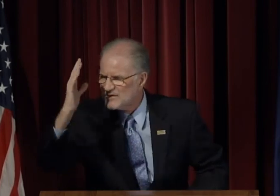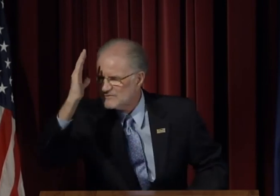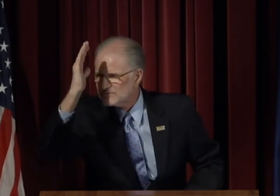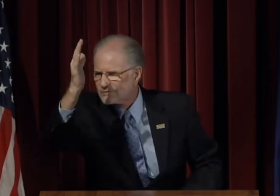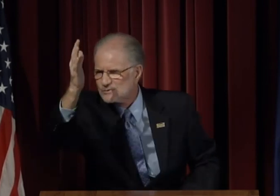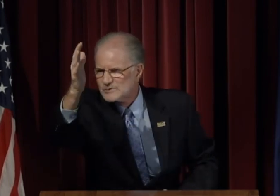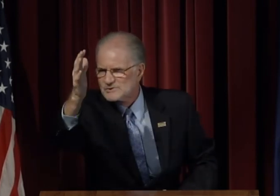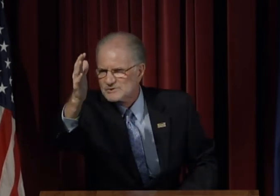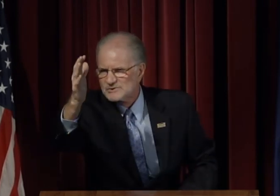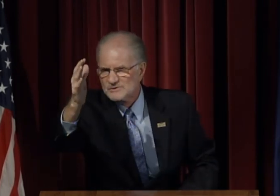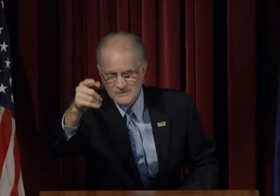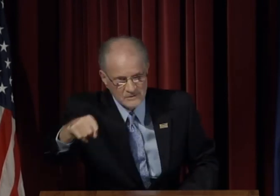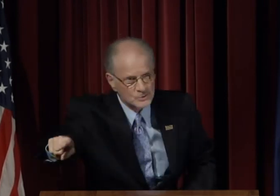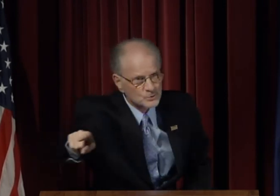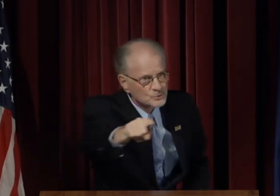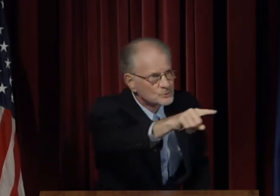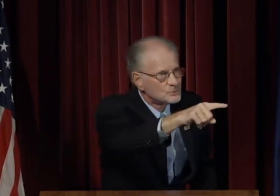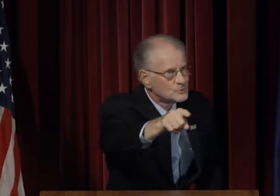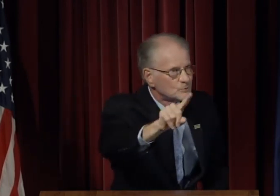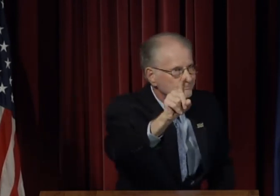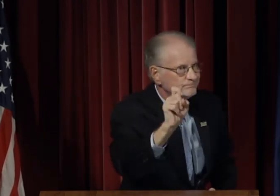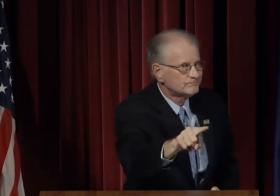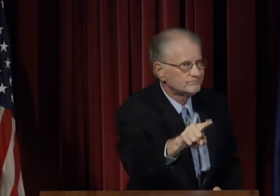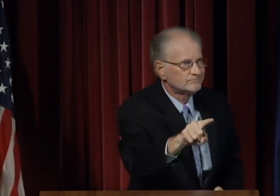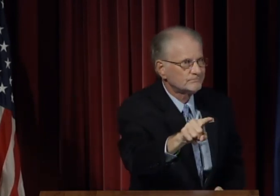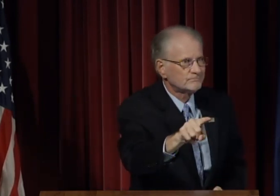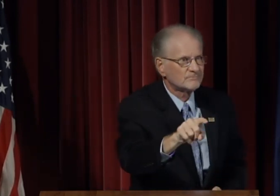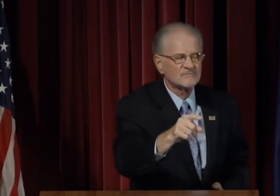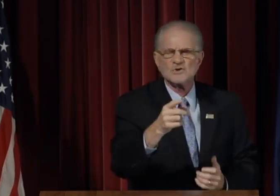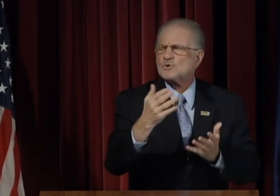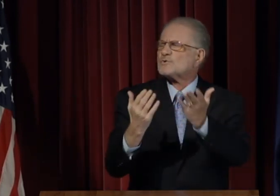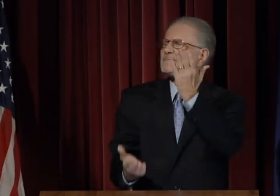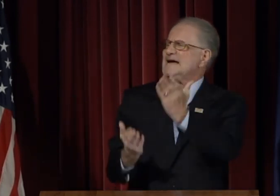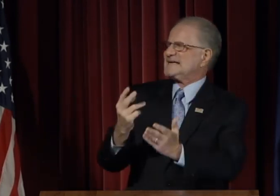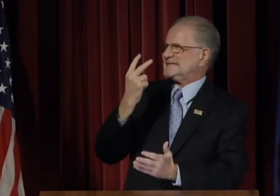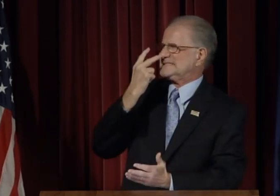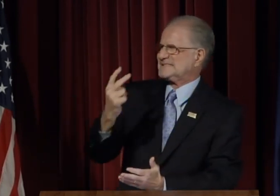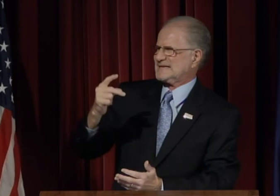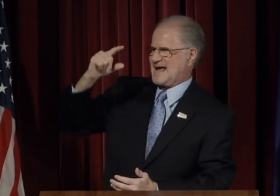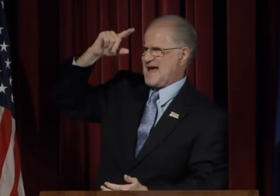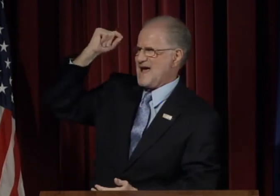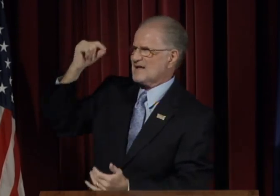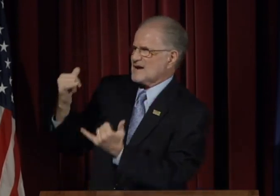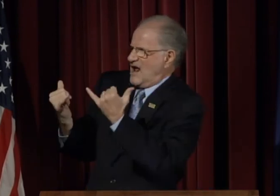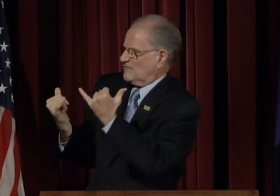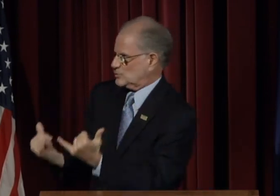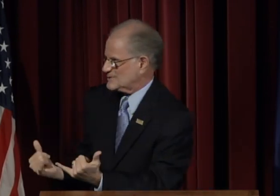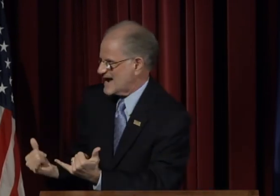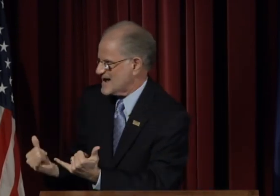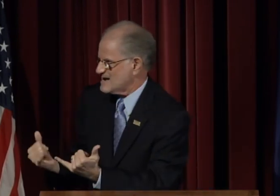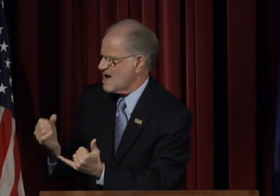Do you? You may see the Gallaudet of today or of yesterday,